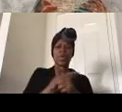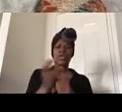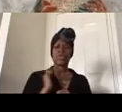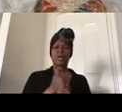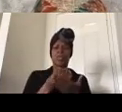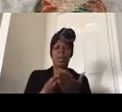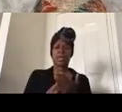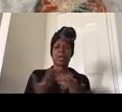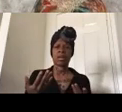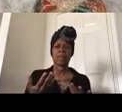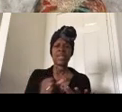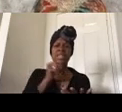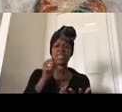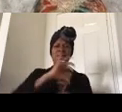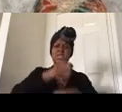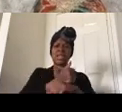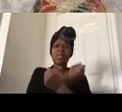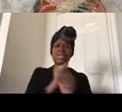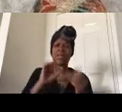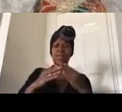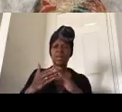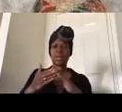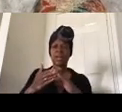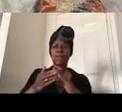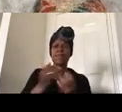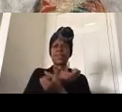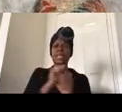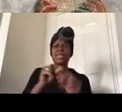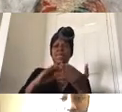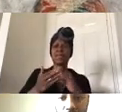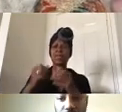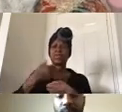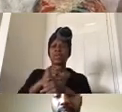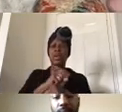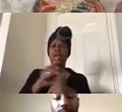create safe communities safe communities are created when you invest in universal